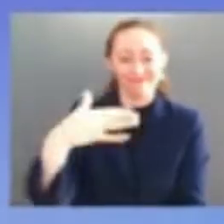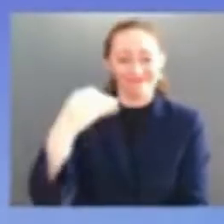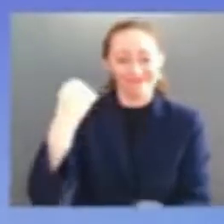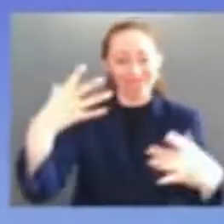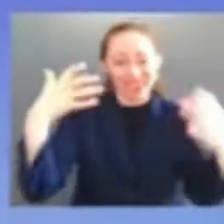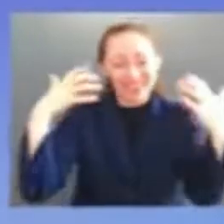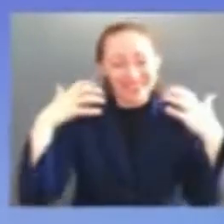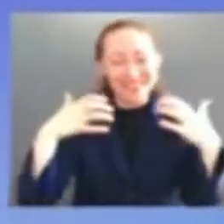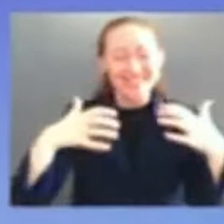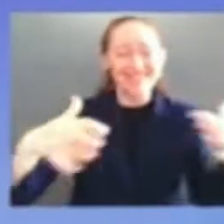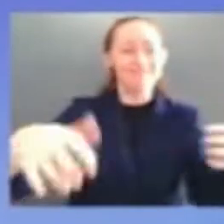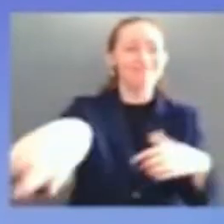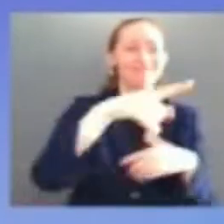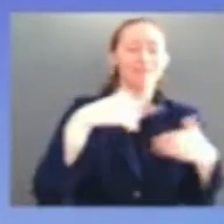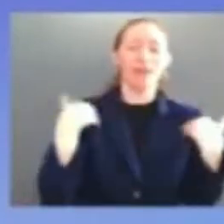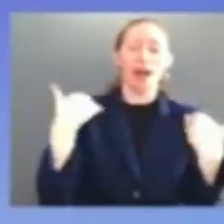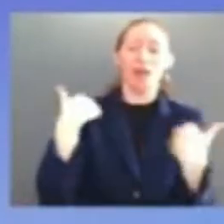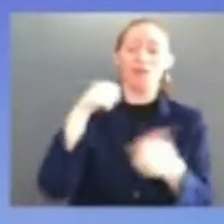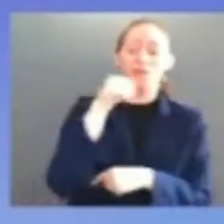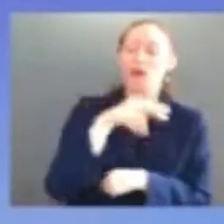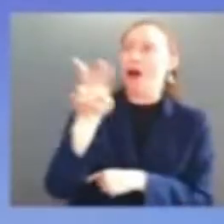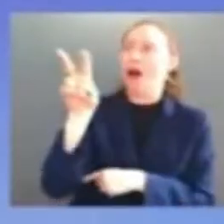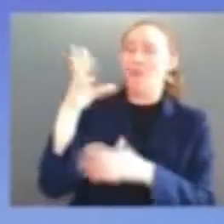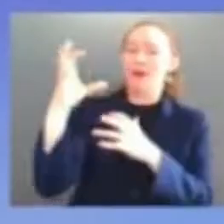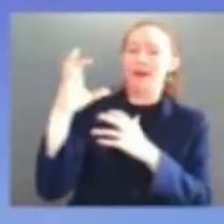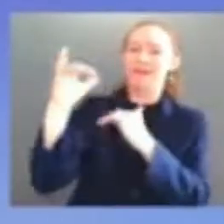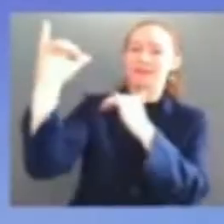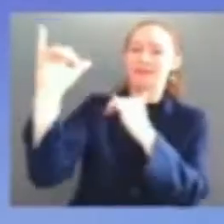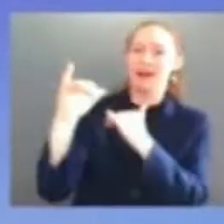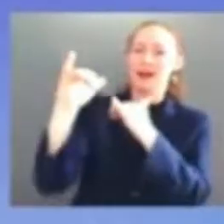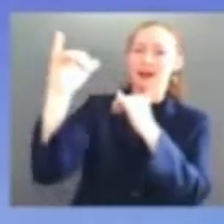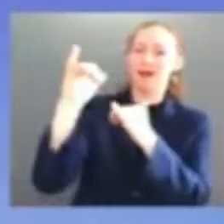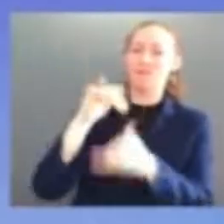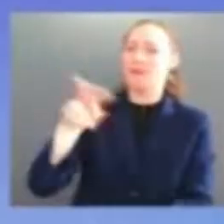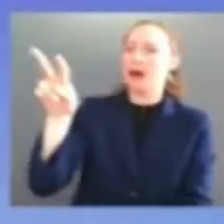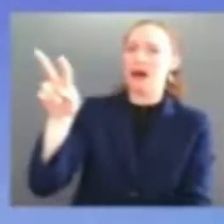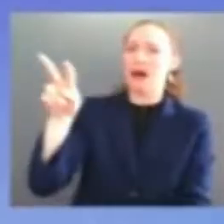her future means you're here today and thank you for coming honey i know i'm embarrassed by